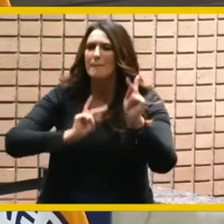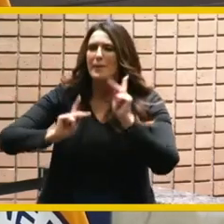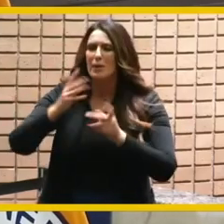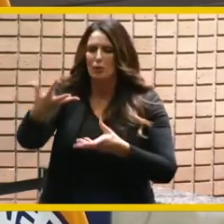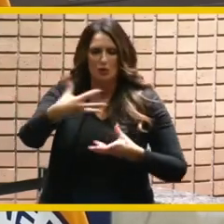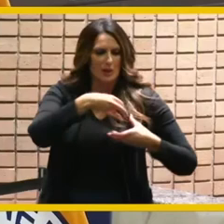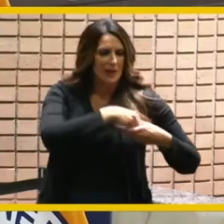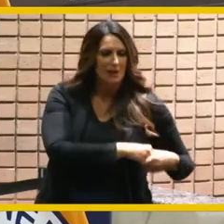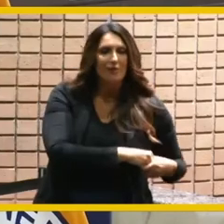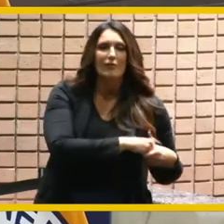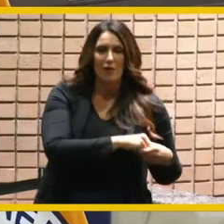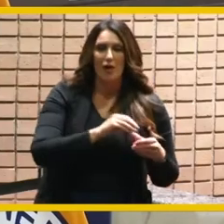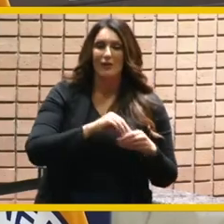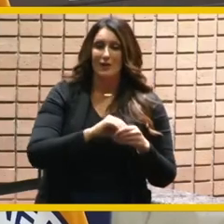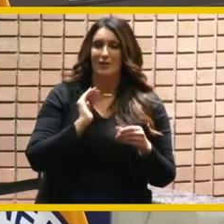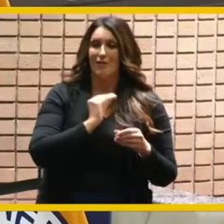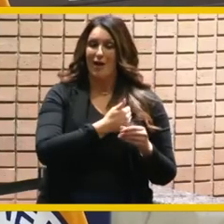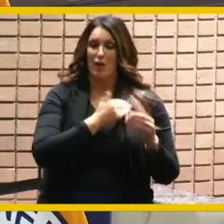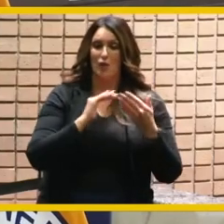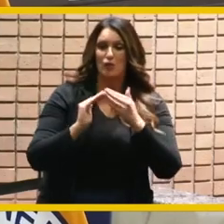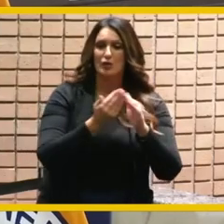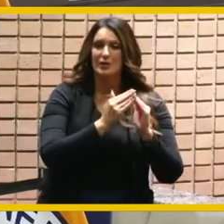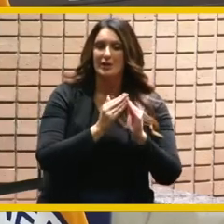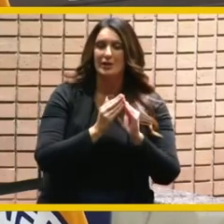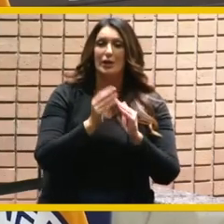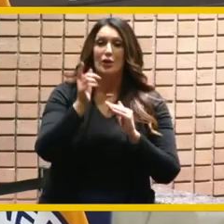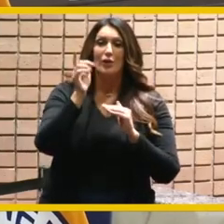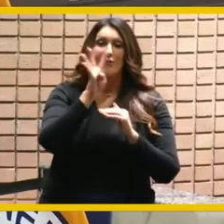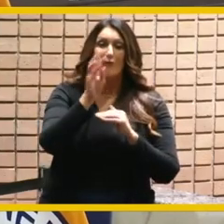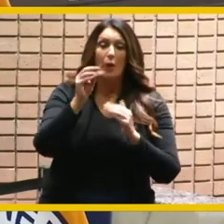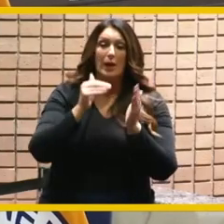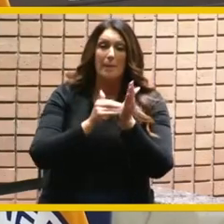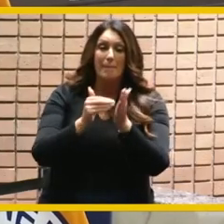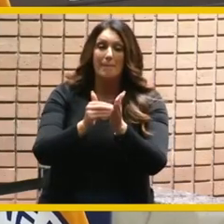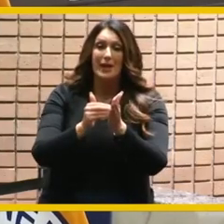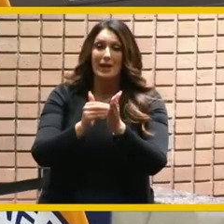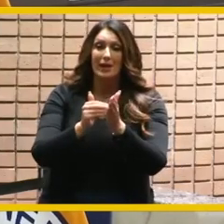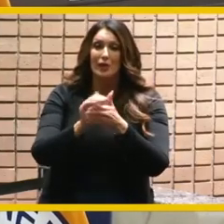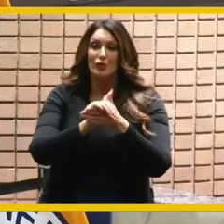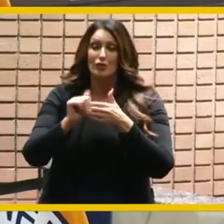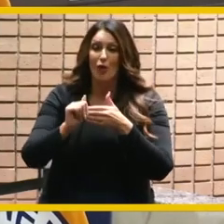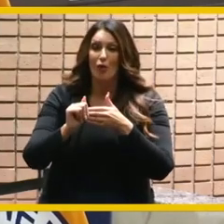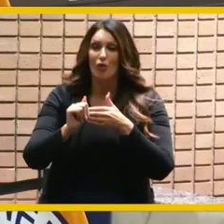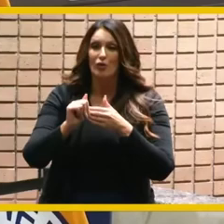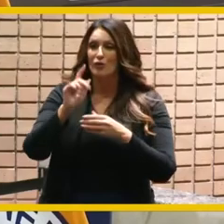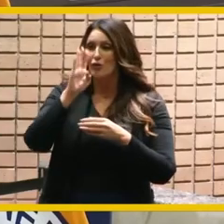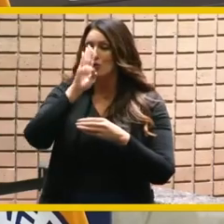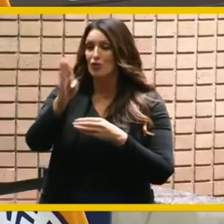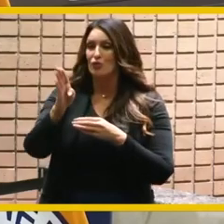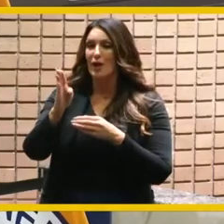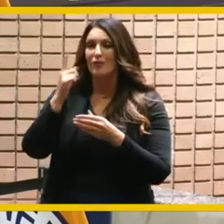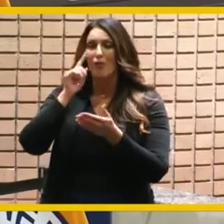has delivered our city 40 million dollars in direct allocations in the past two years alone